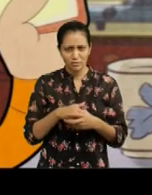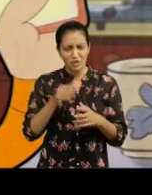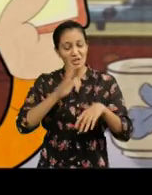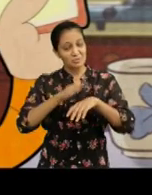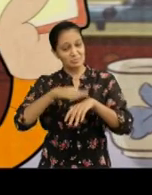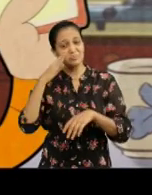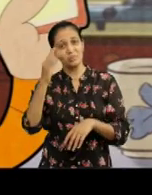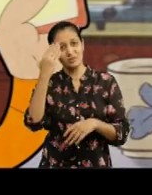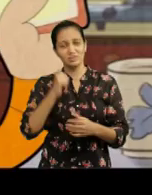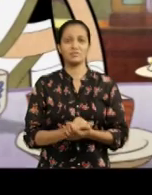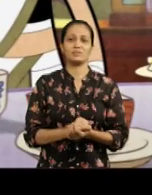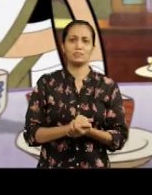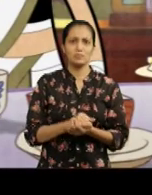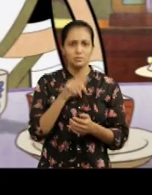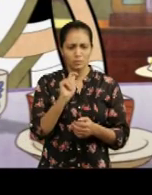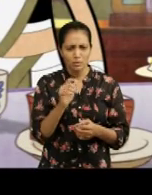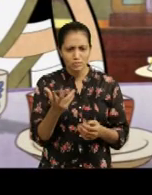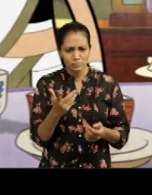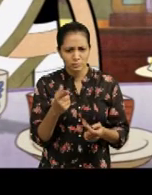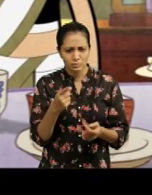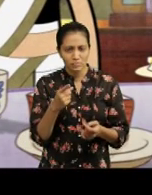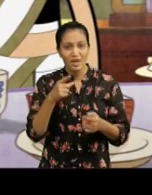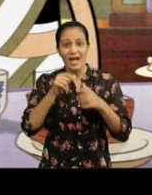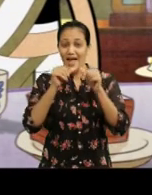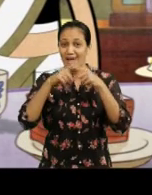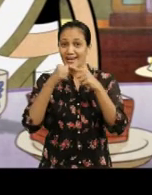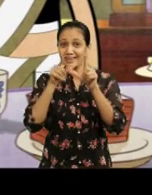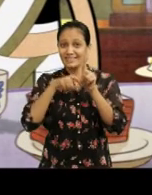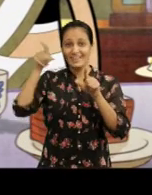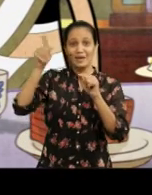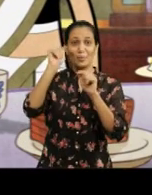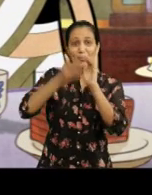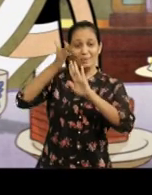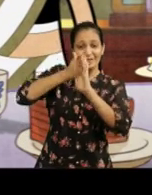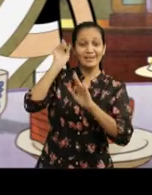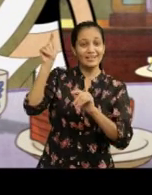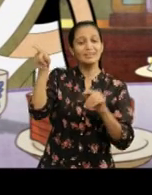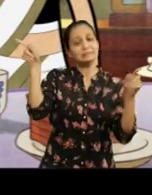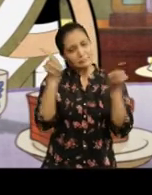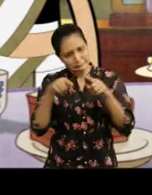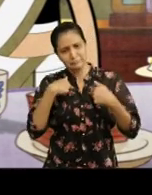Experience counts. What work? Hmmm, With Ajay. who works at the construction site.